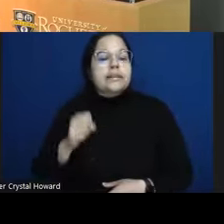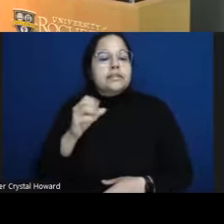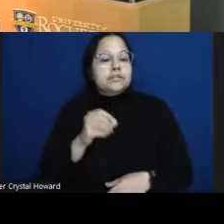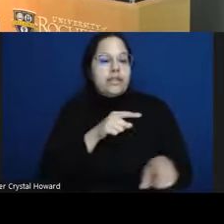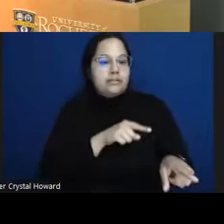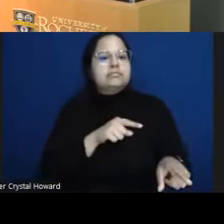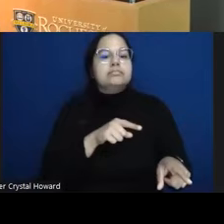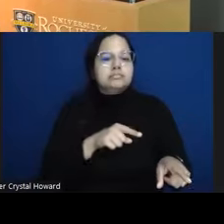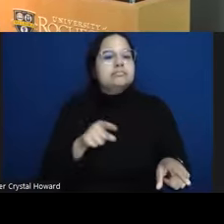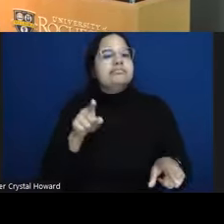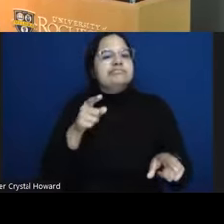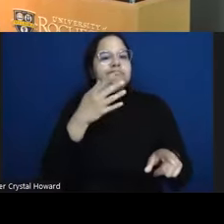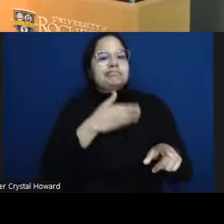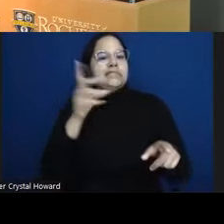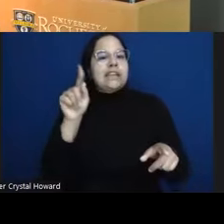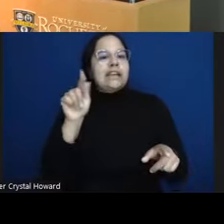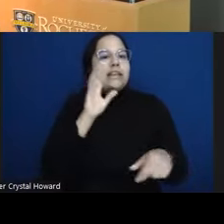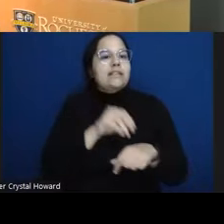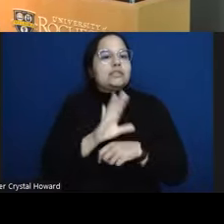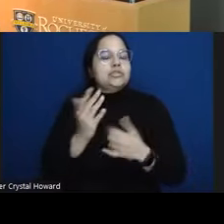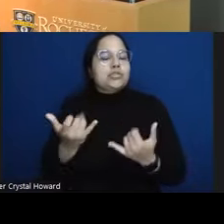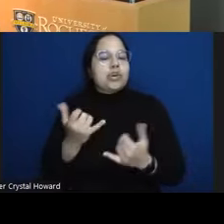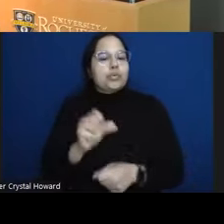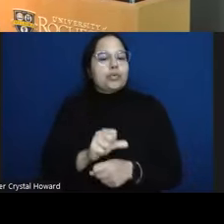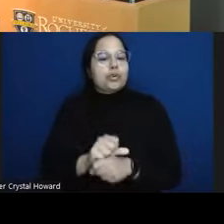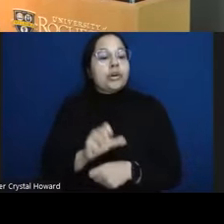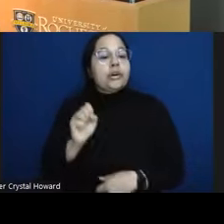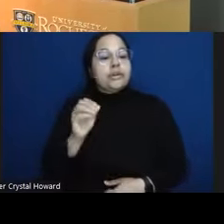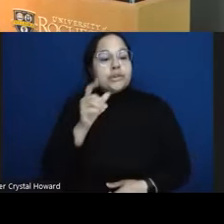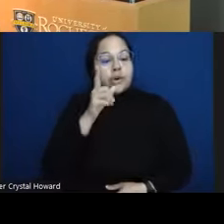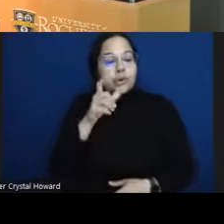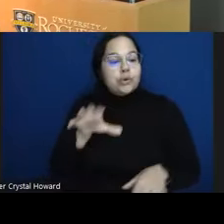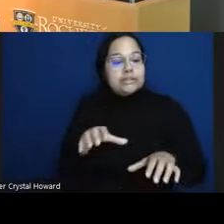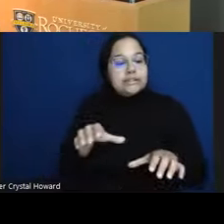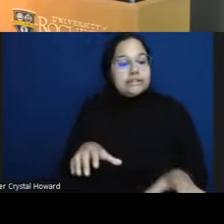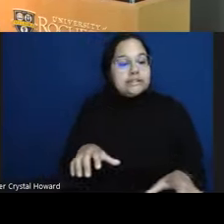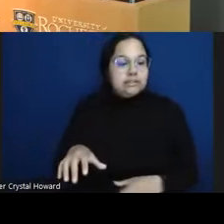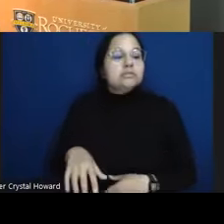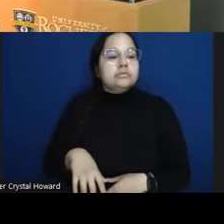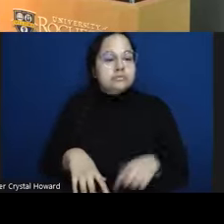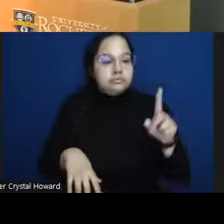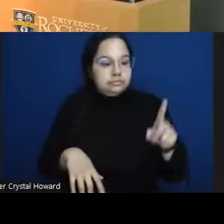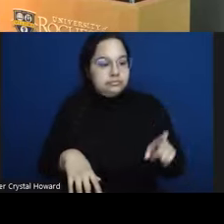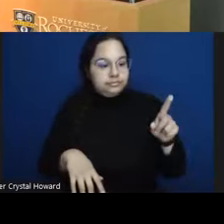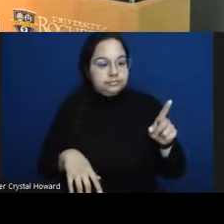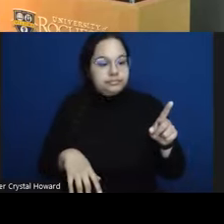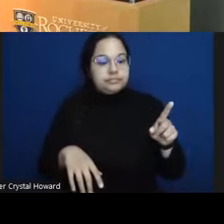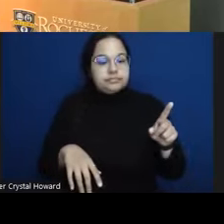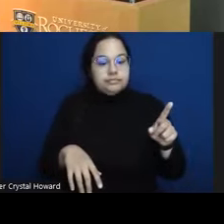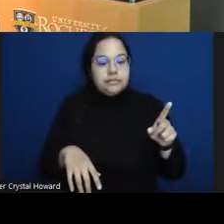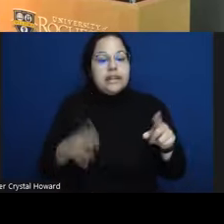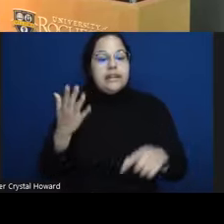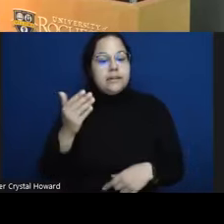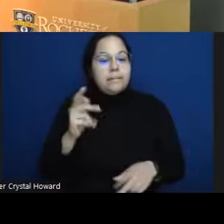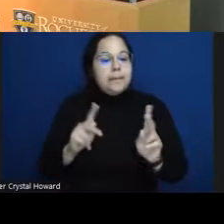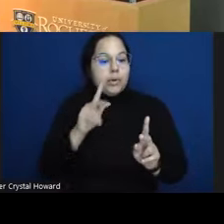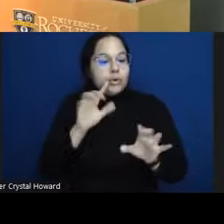having 15 people who did this study majority female um about 44 years of age um primarily